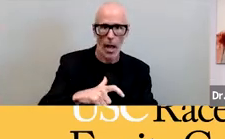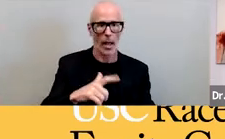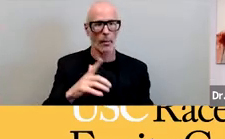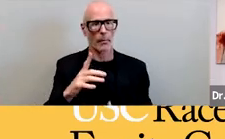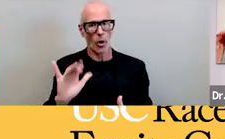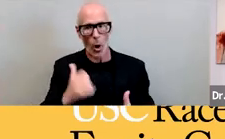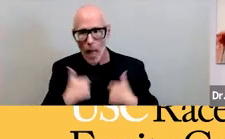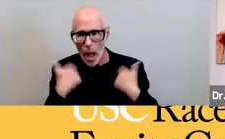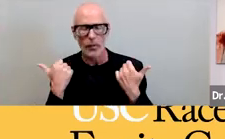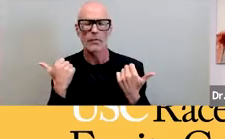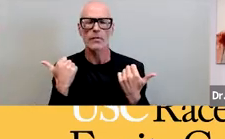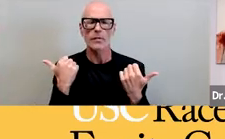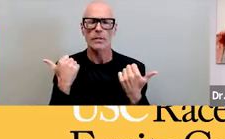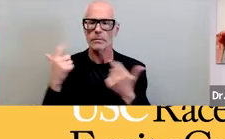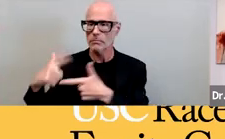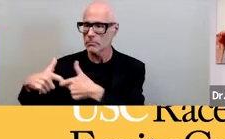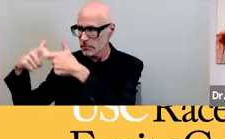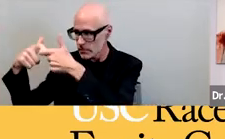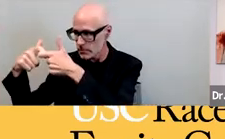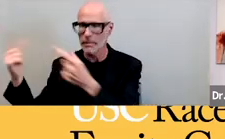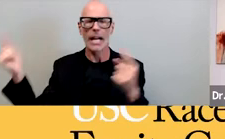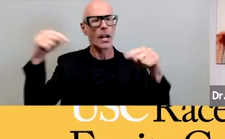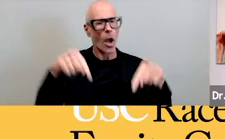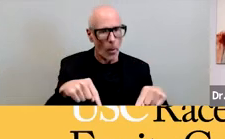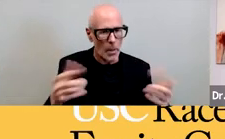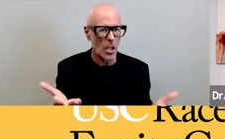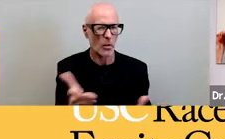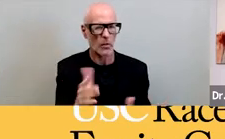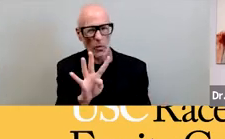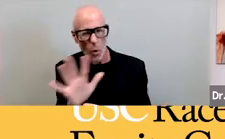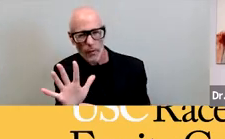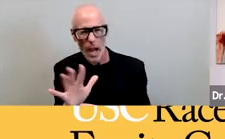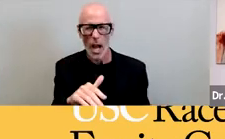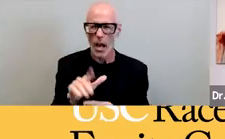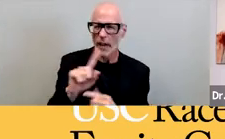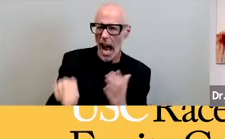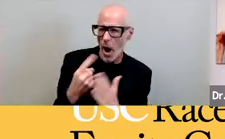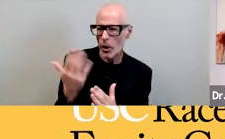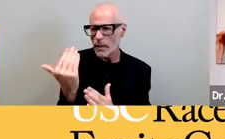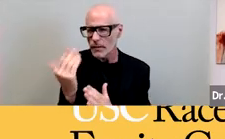be with me for these you know 45 minutes or hour and 15 minutes or so that remain as we